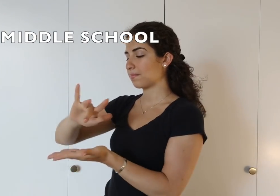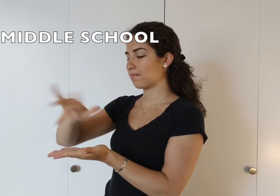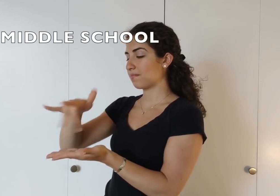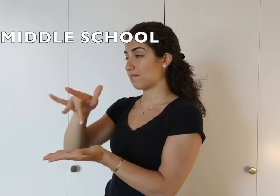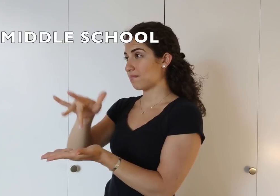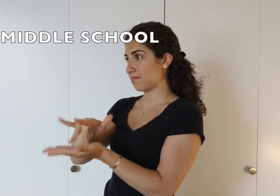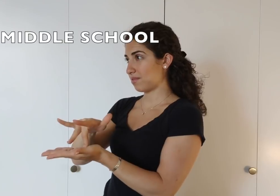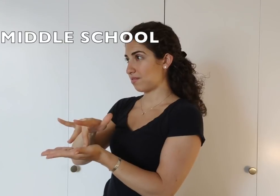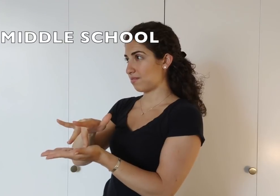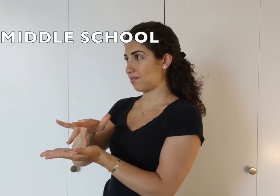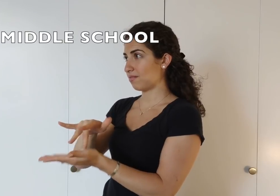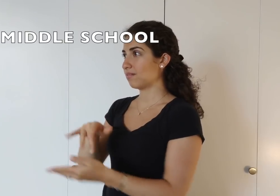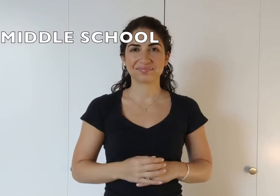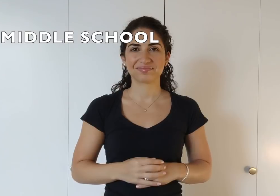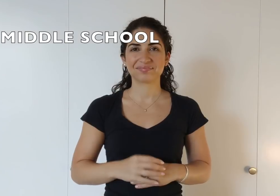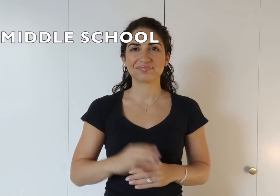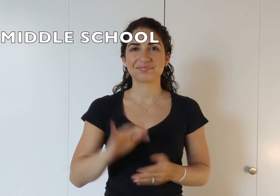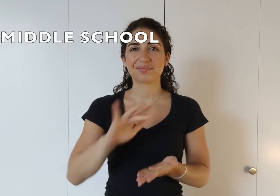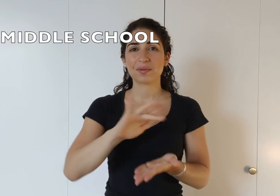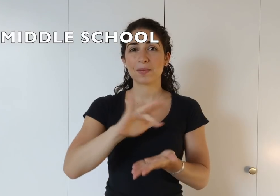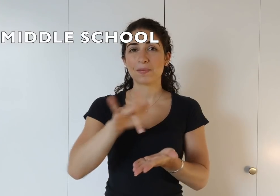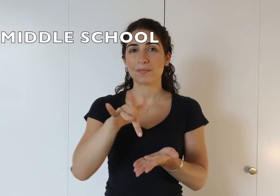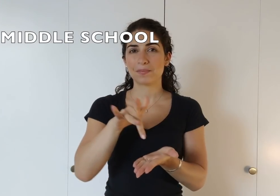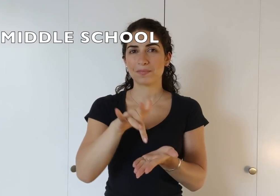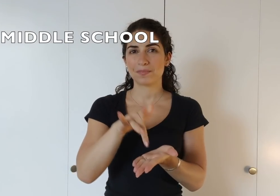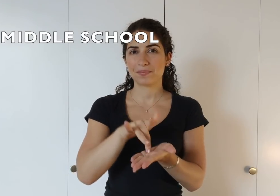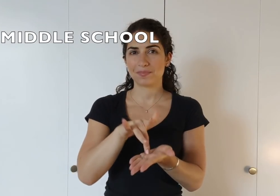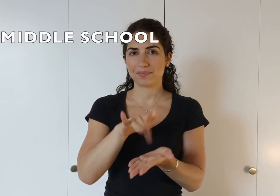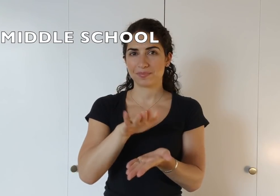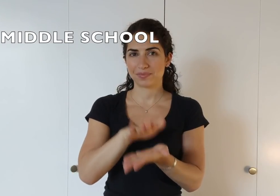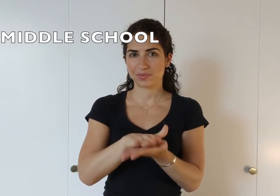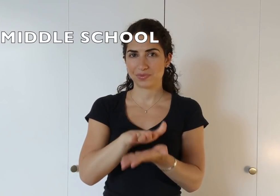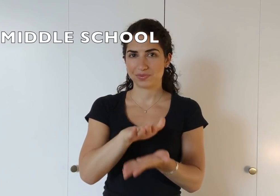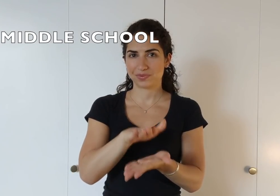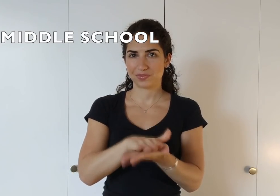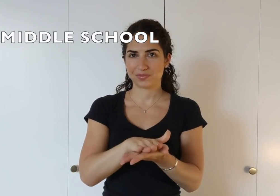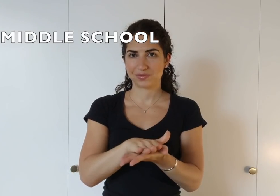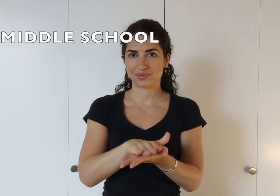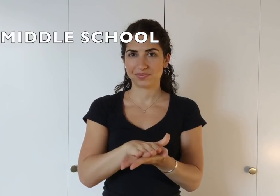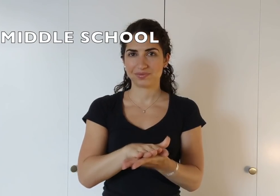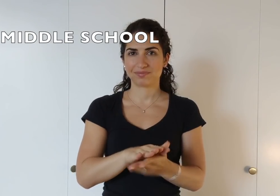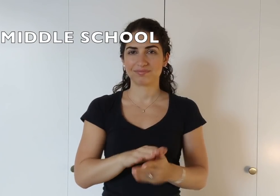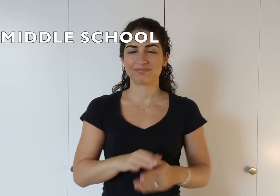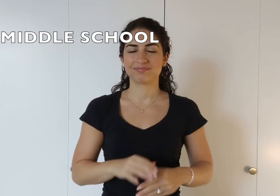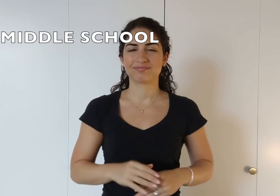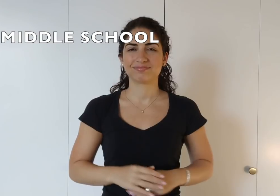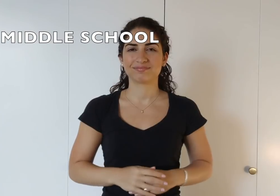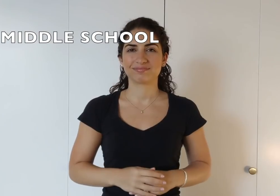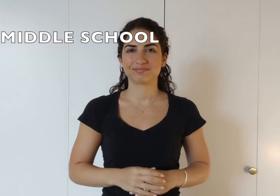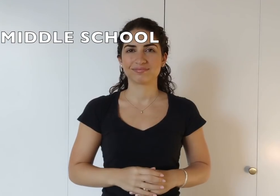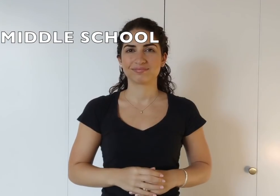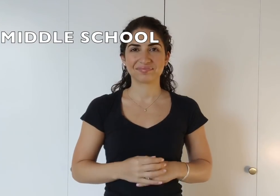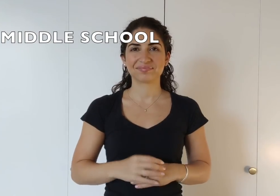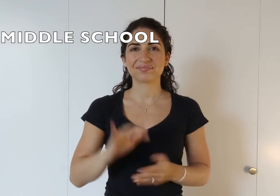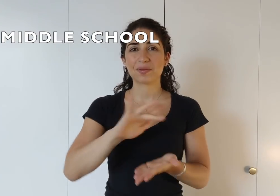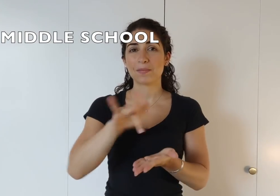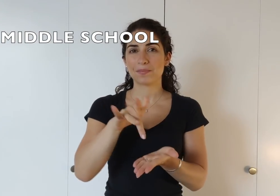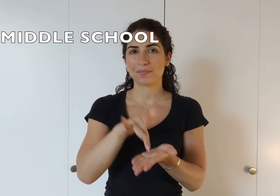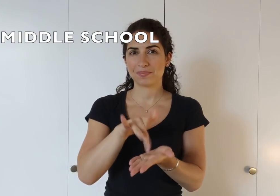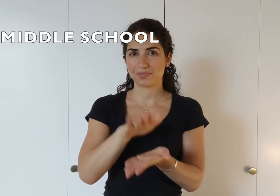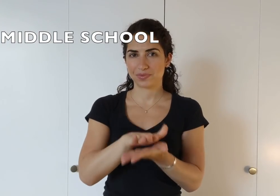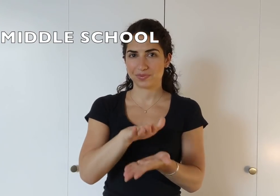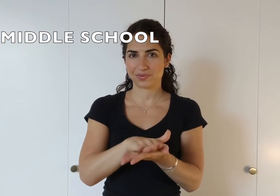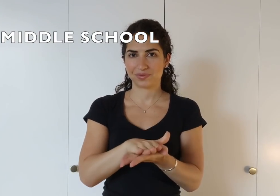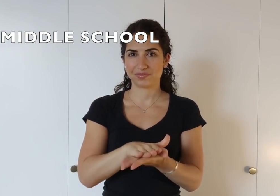middle. middle. school. middle school.